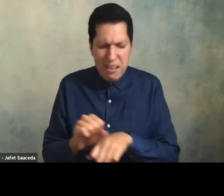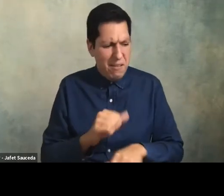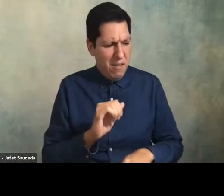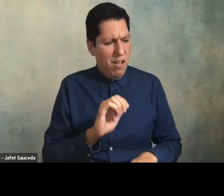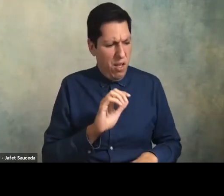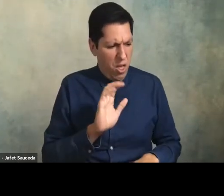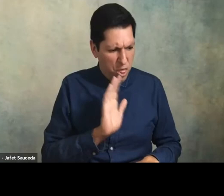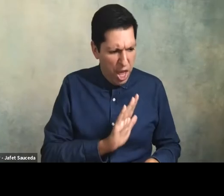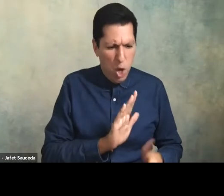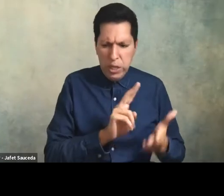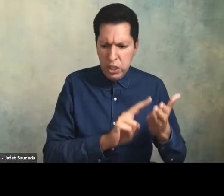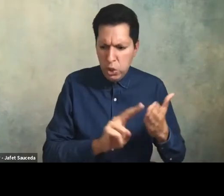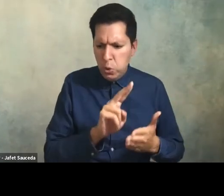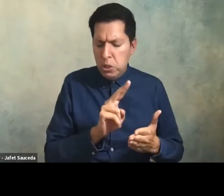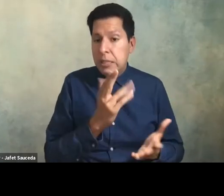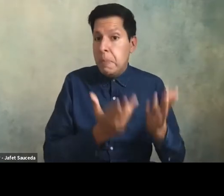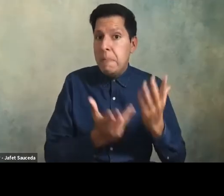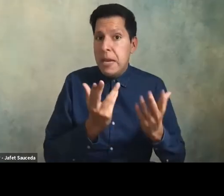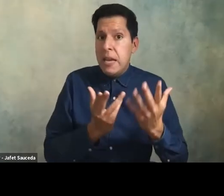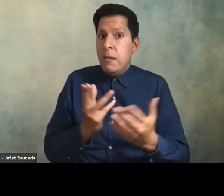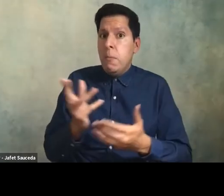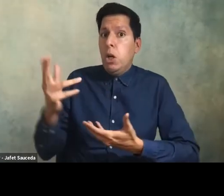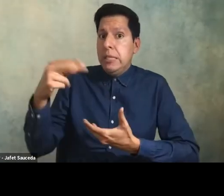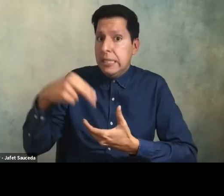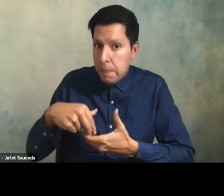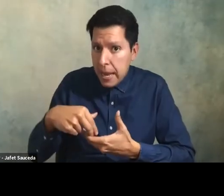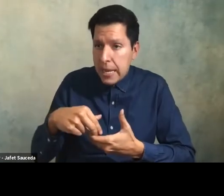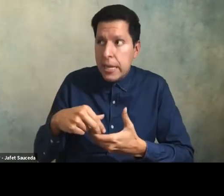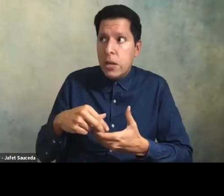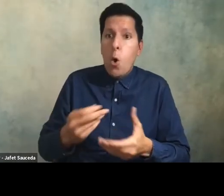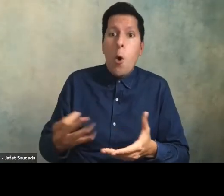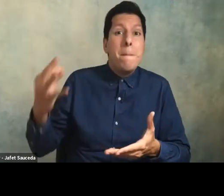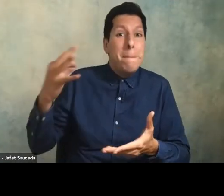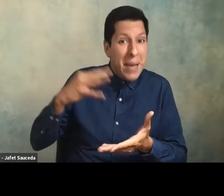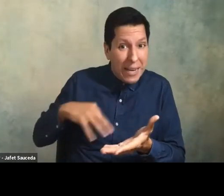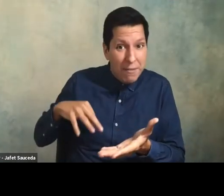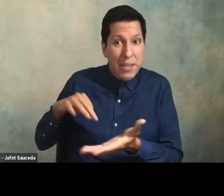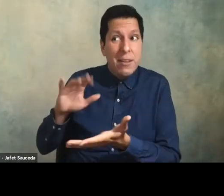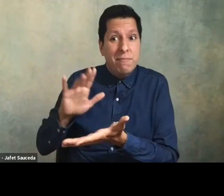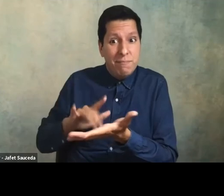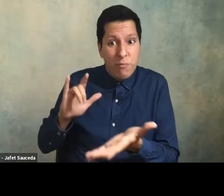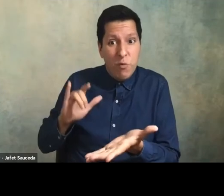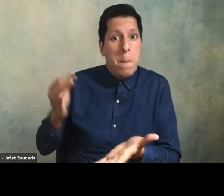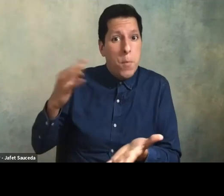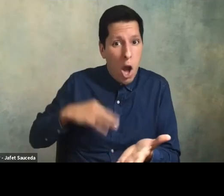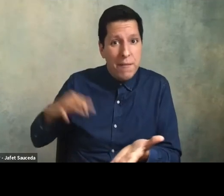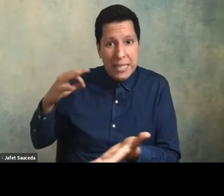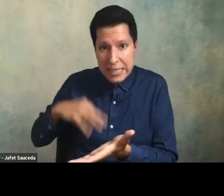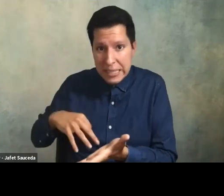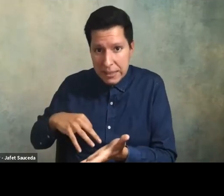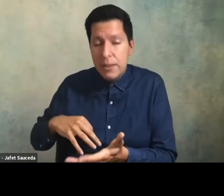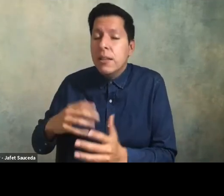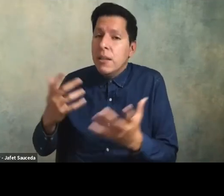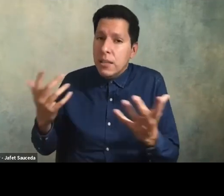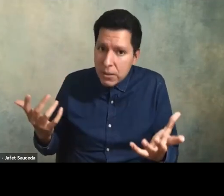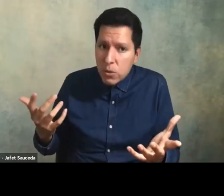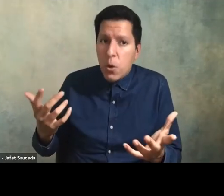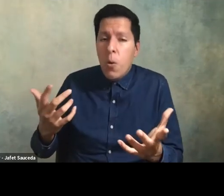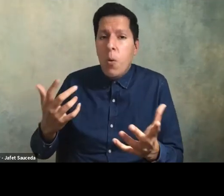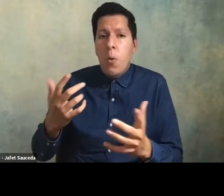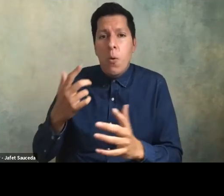you know either participated in or benefited from profits um from the you know um enslavement of my